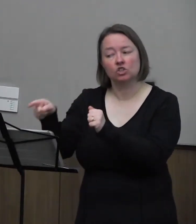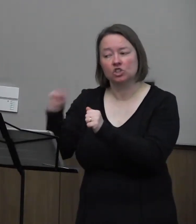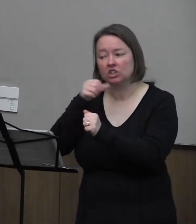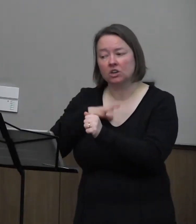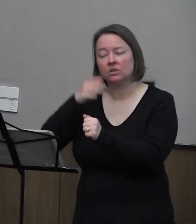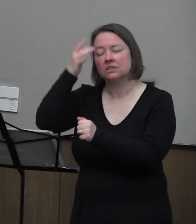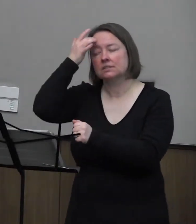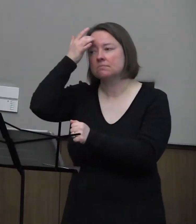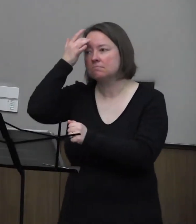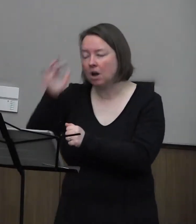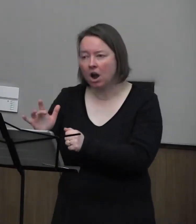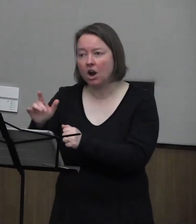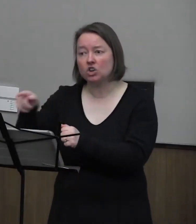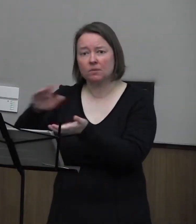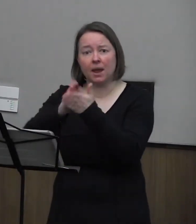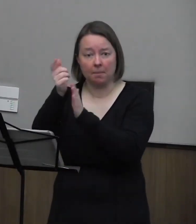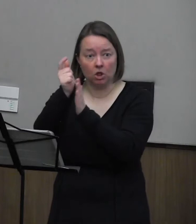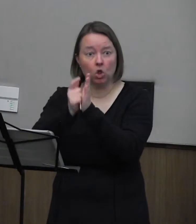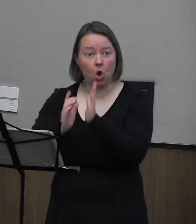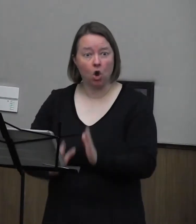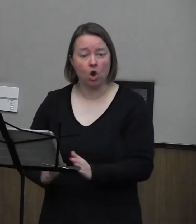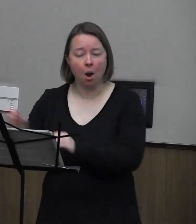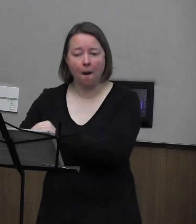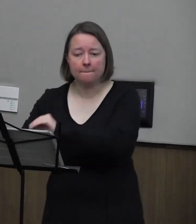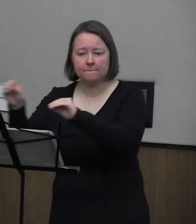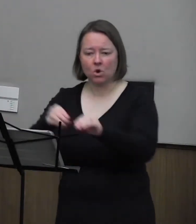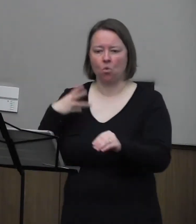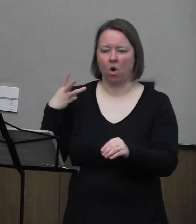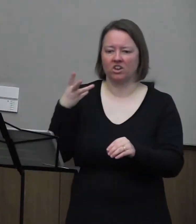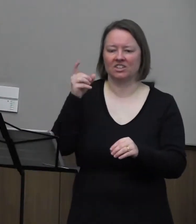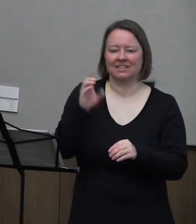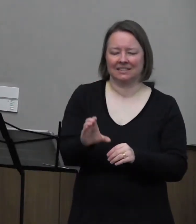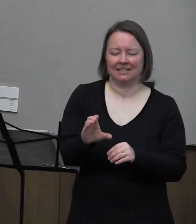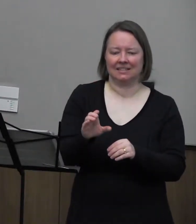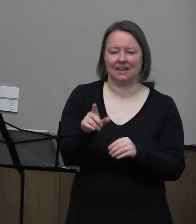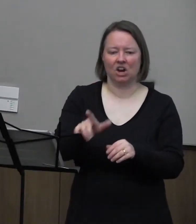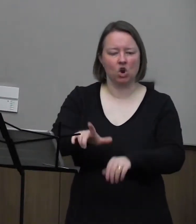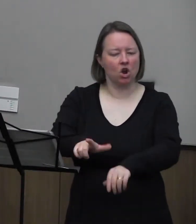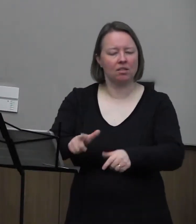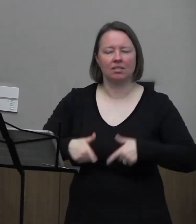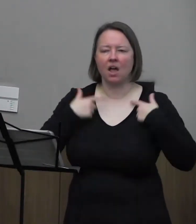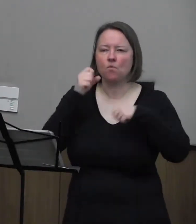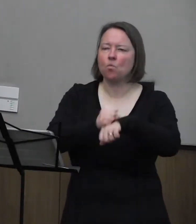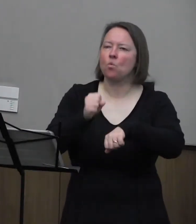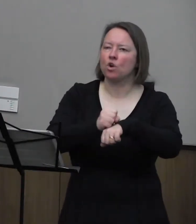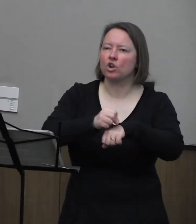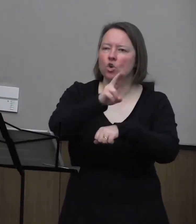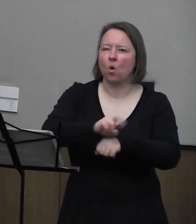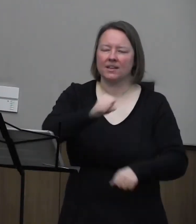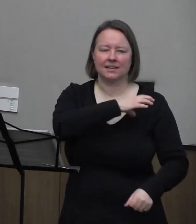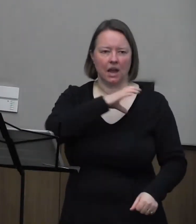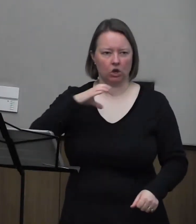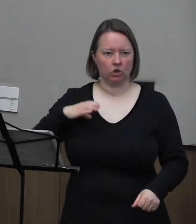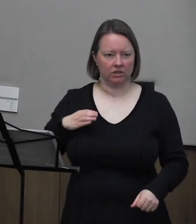She became a lawyer, moved to Washington, DC, and spent her life working in the United States Congress.